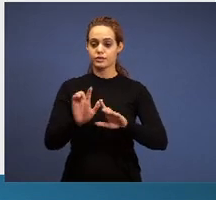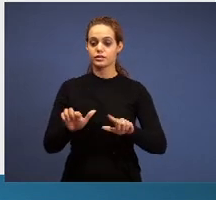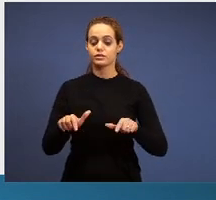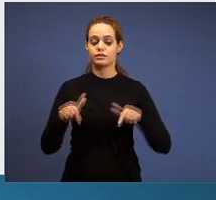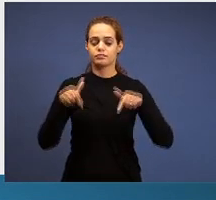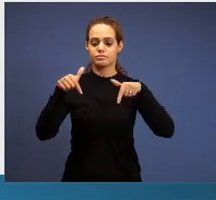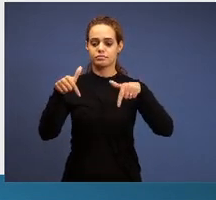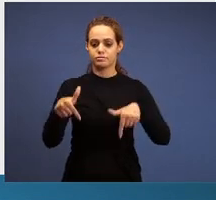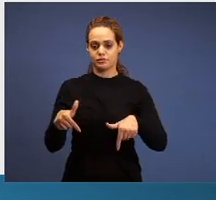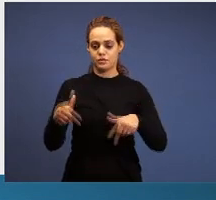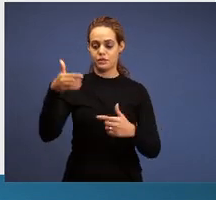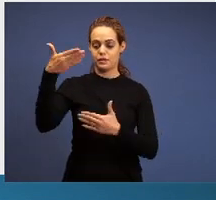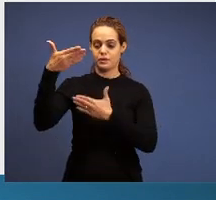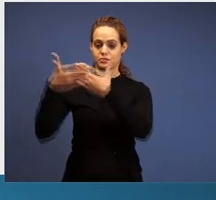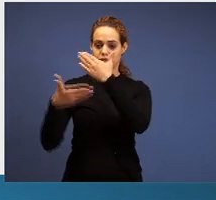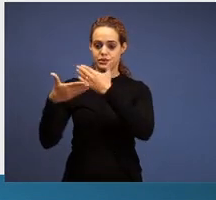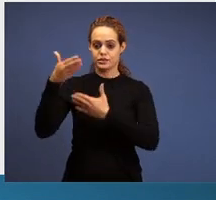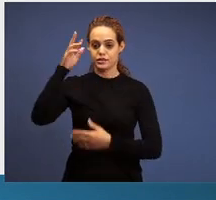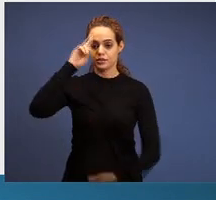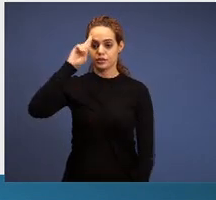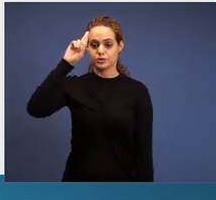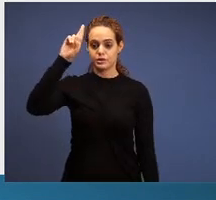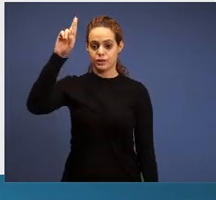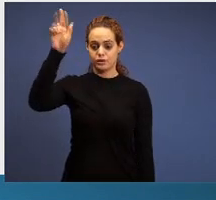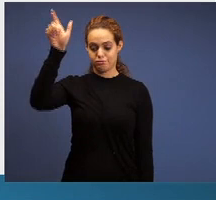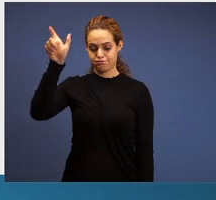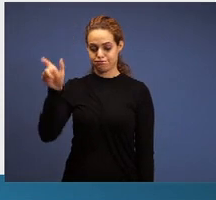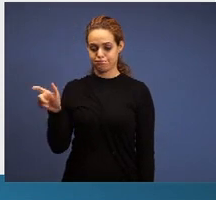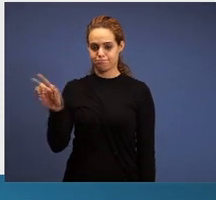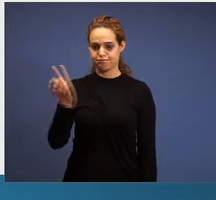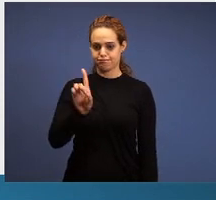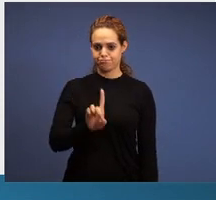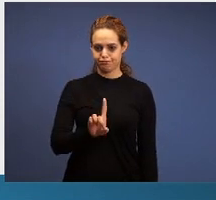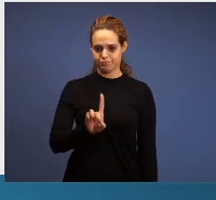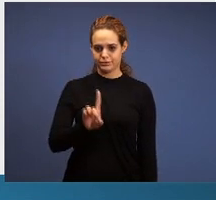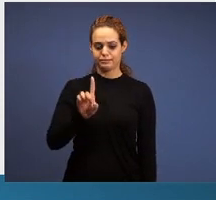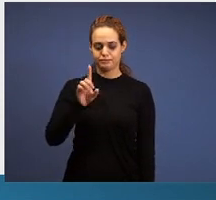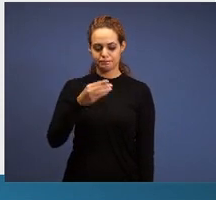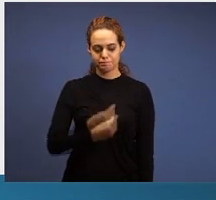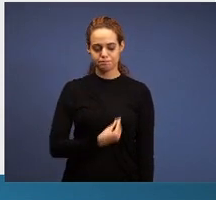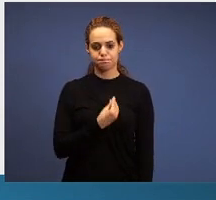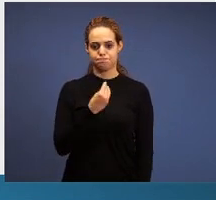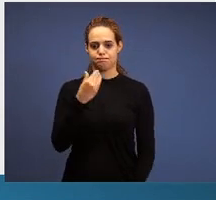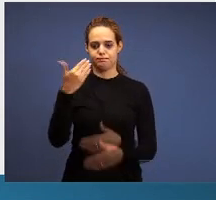the one who is present in all letters, why? He still walks in the midst of